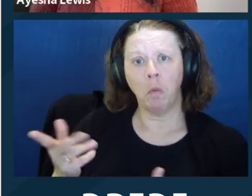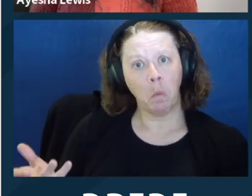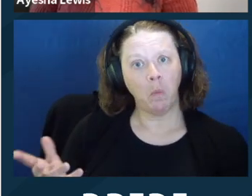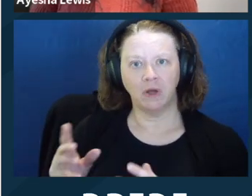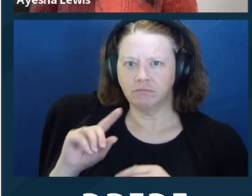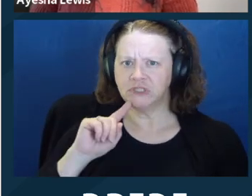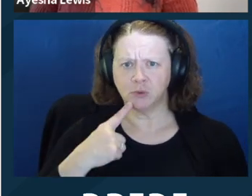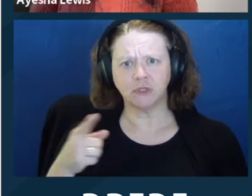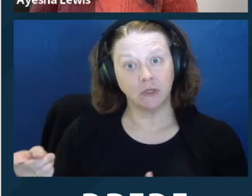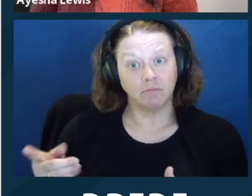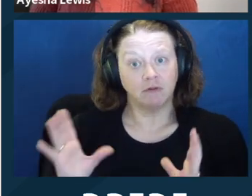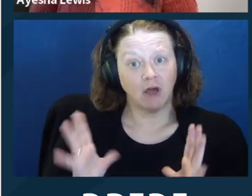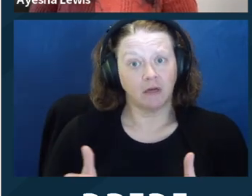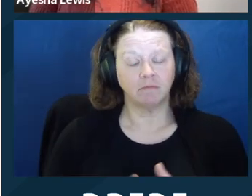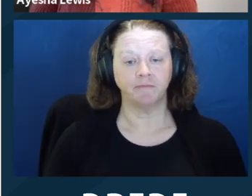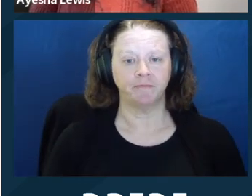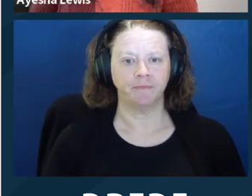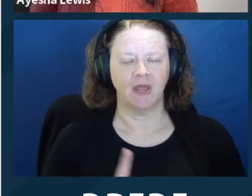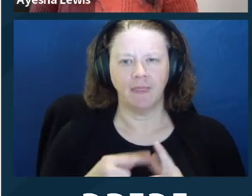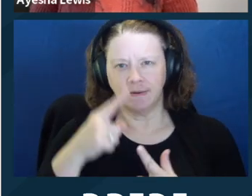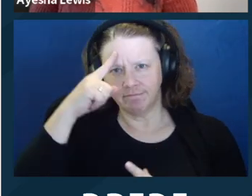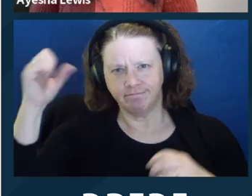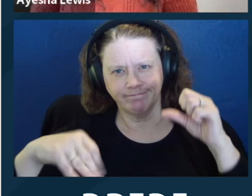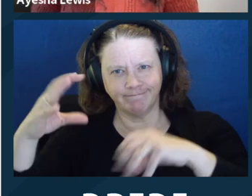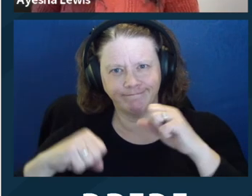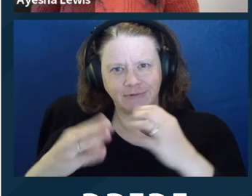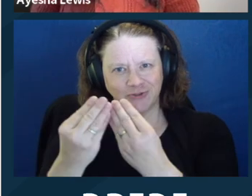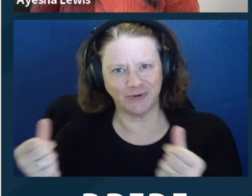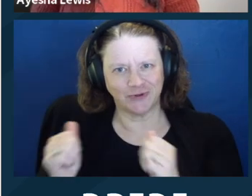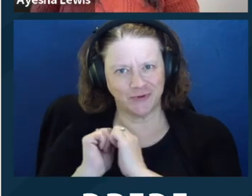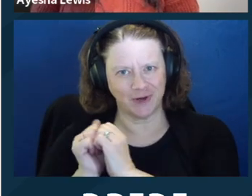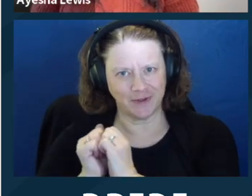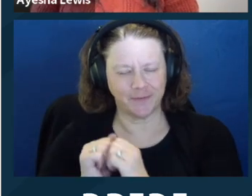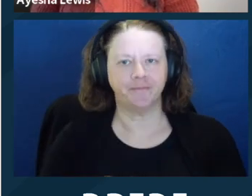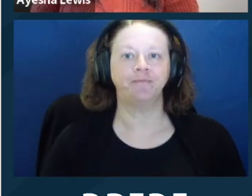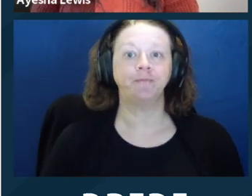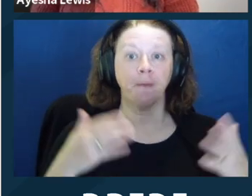is part of readily accessible lawyering. It helps people with disabilities, and everyone